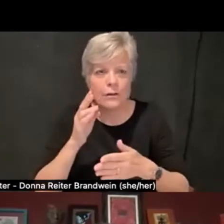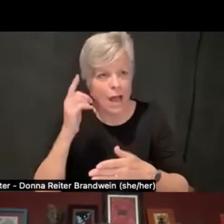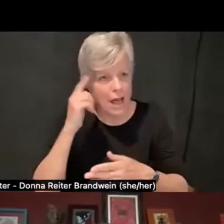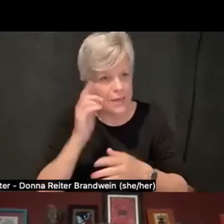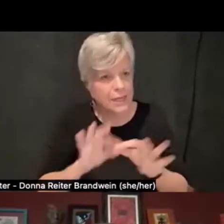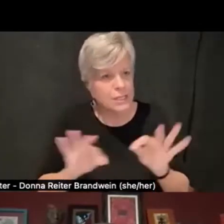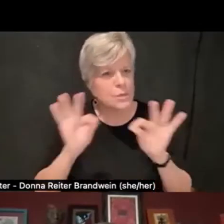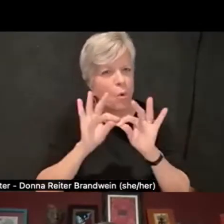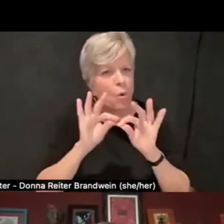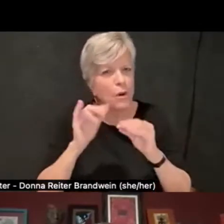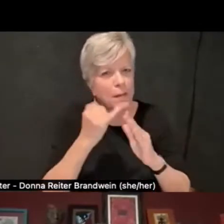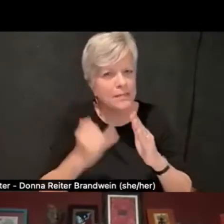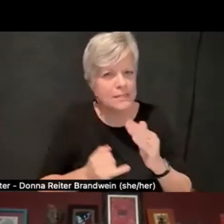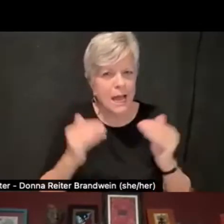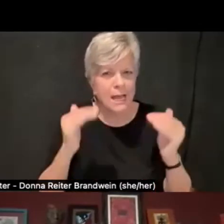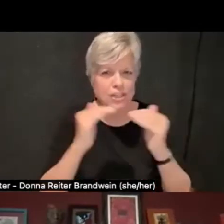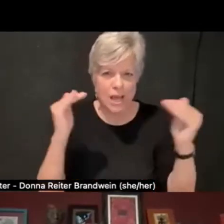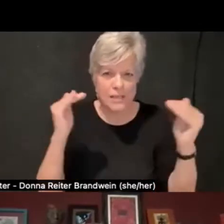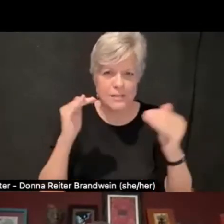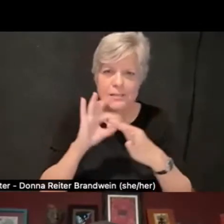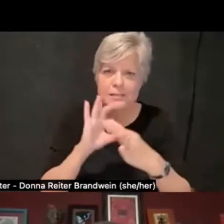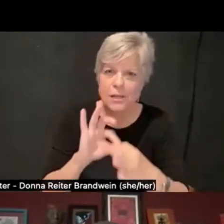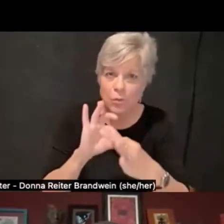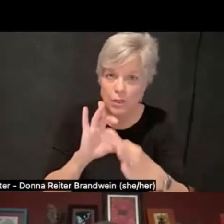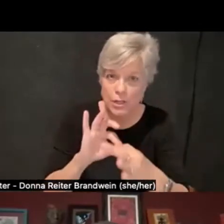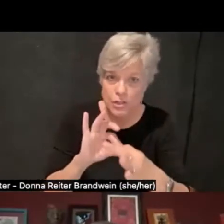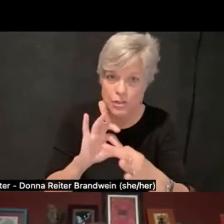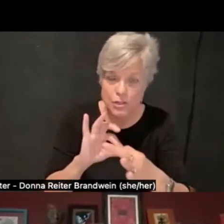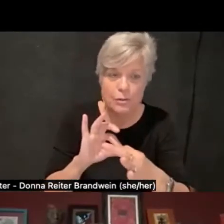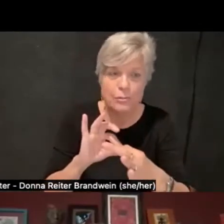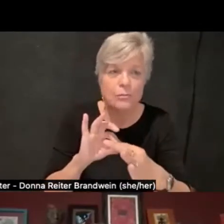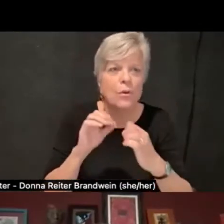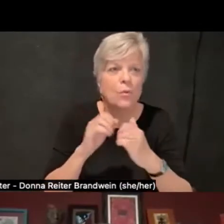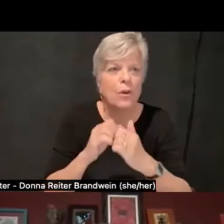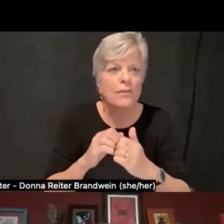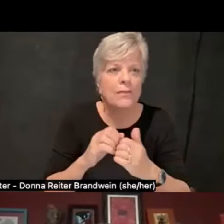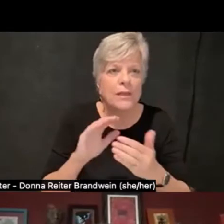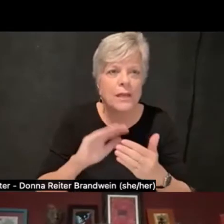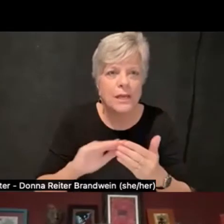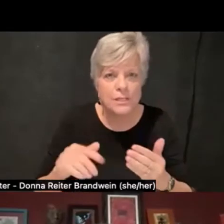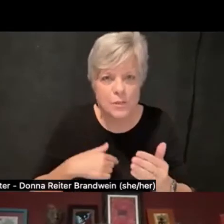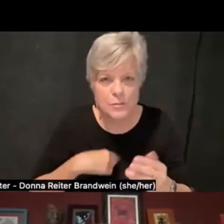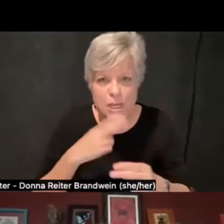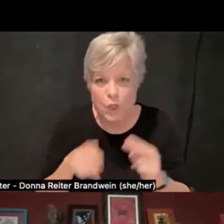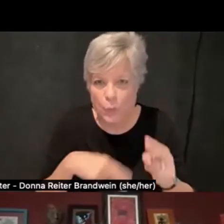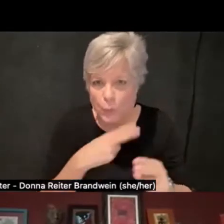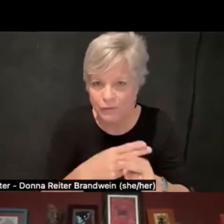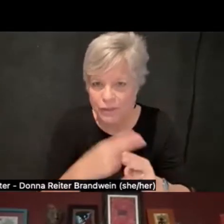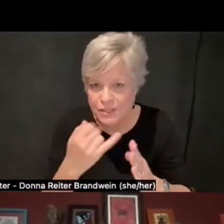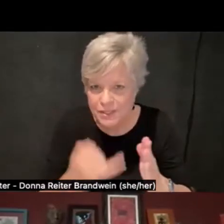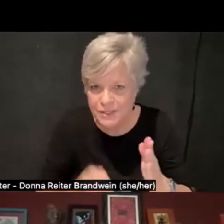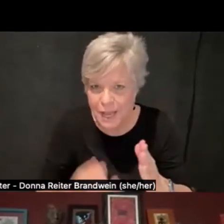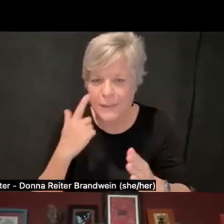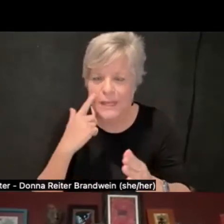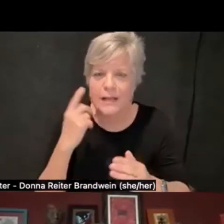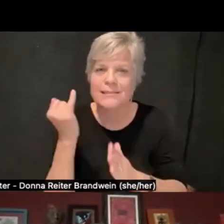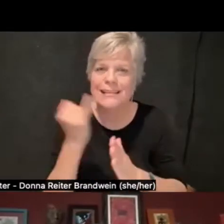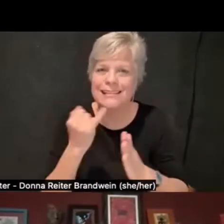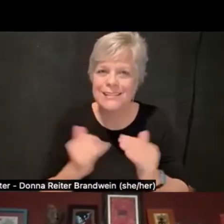in relationship with, excuse me, universal design, because design justice takes as a premise